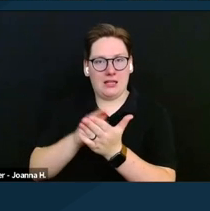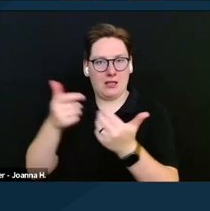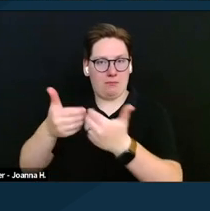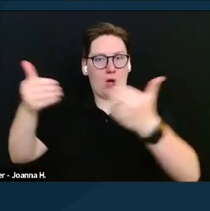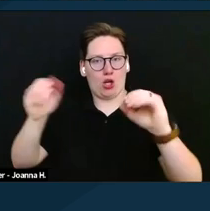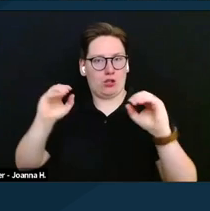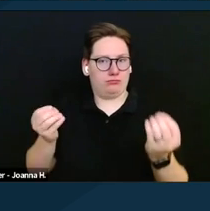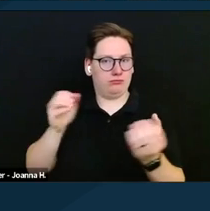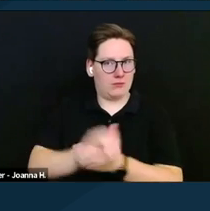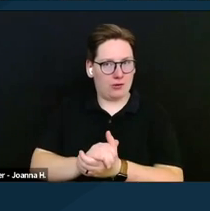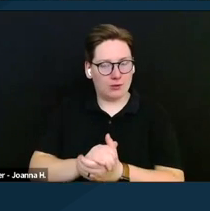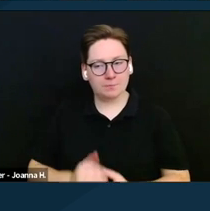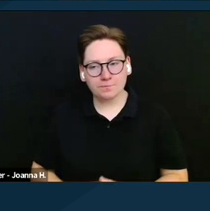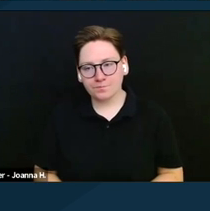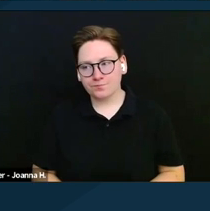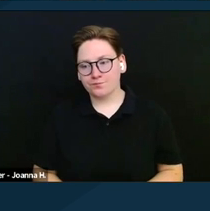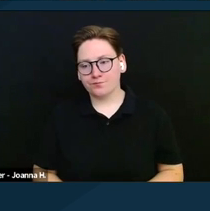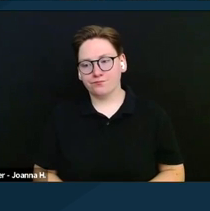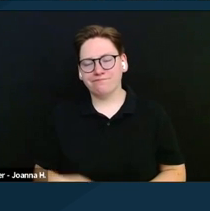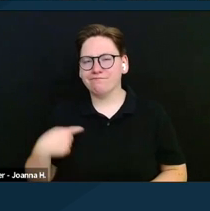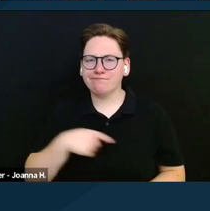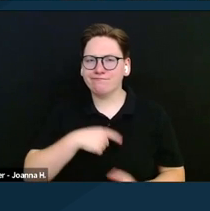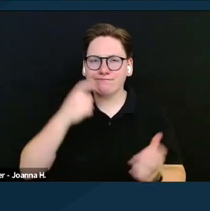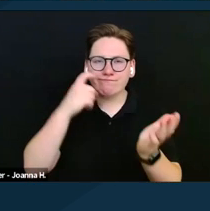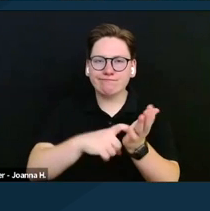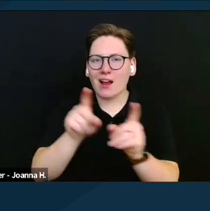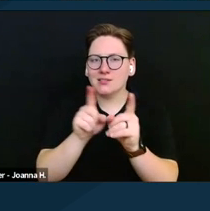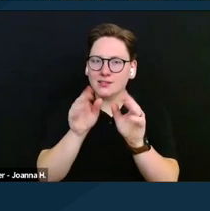And we see this as a critical human rights issue.